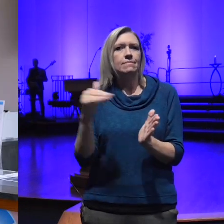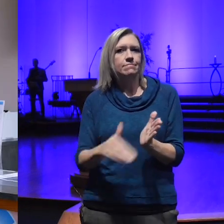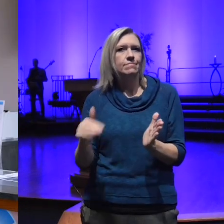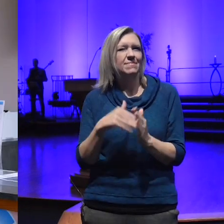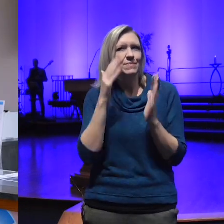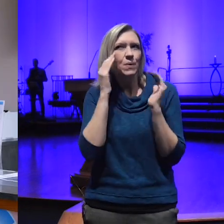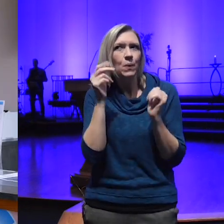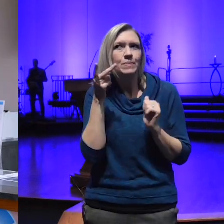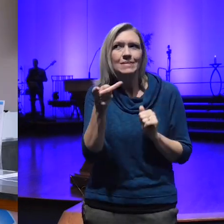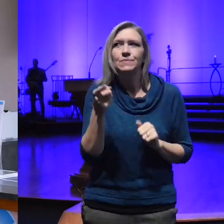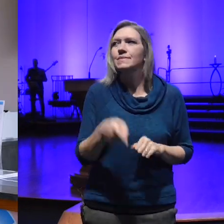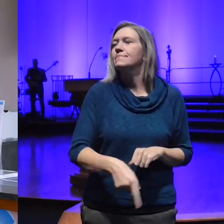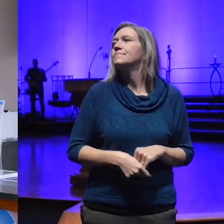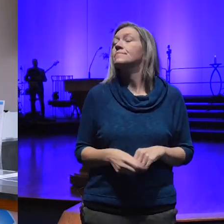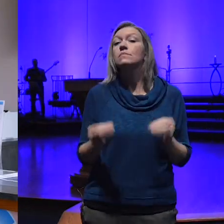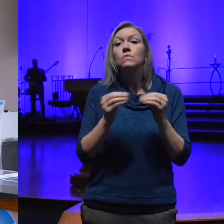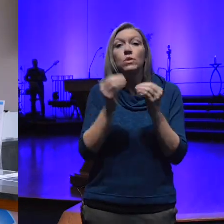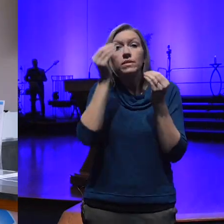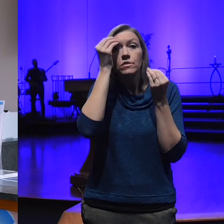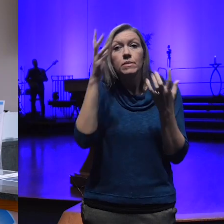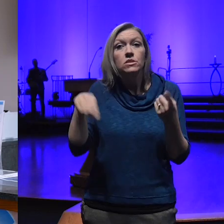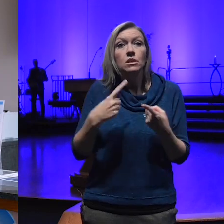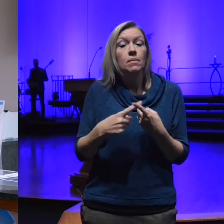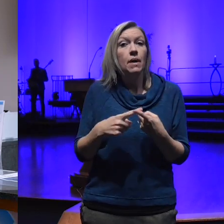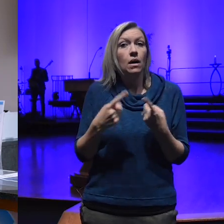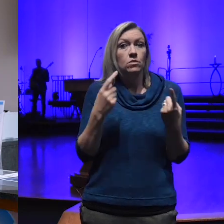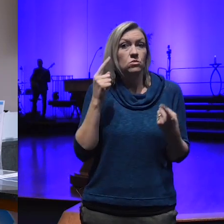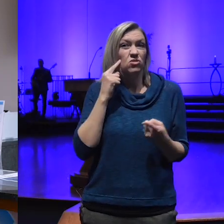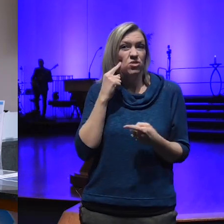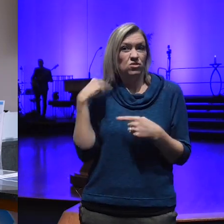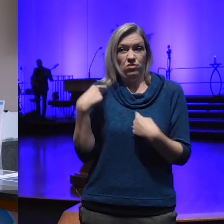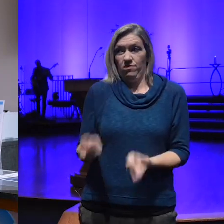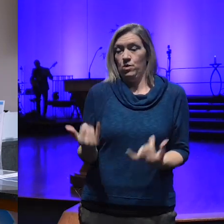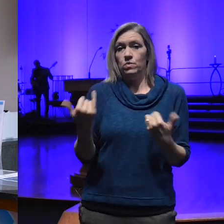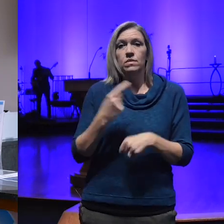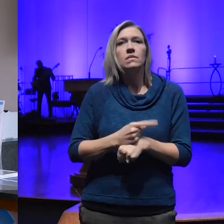information about anything you've heard today stop by The Event Center or connect with us online at